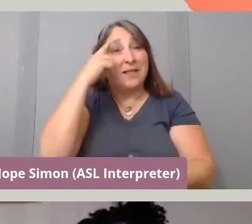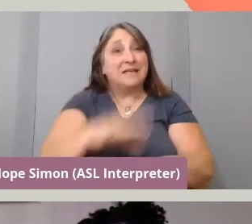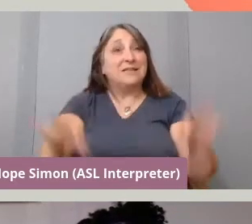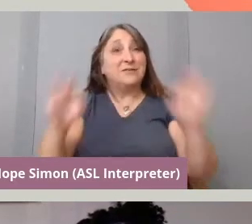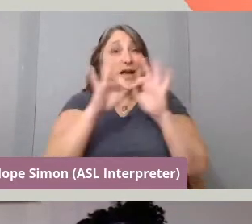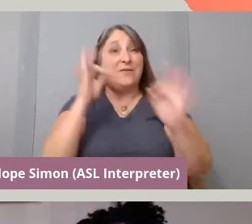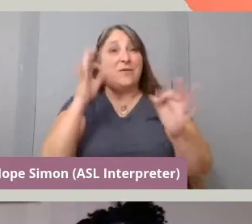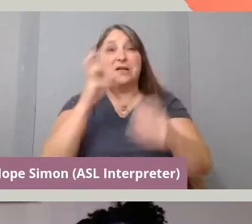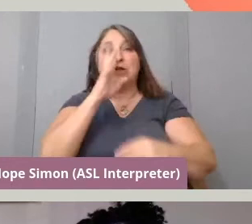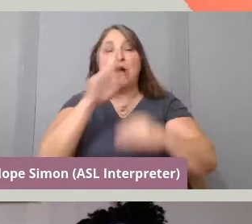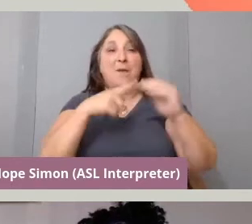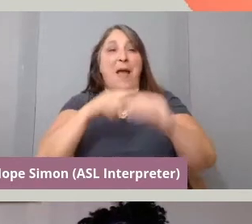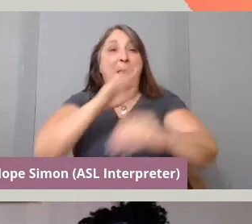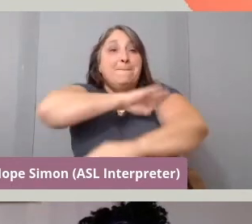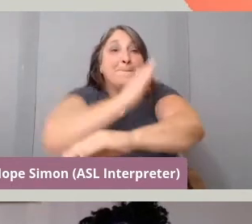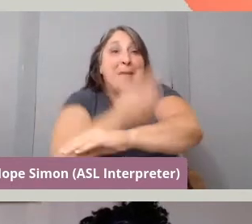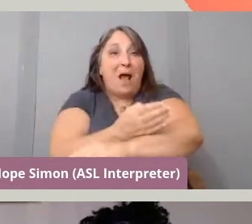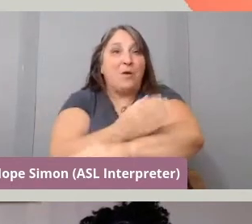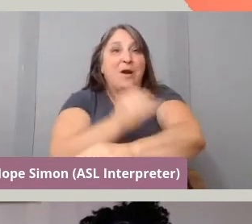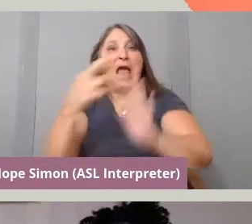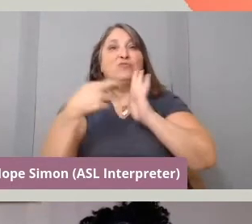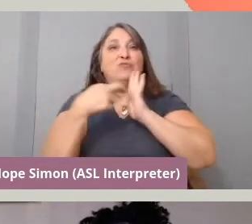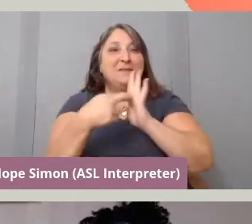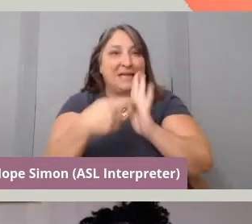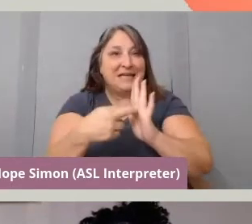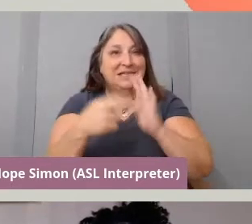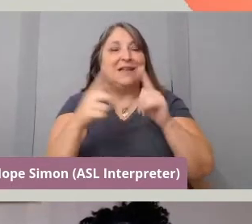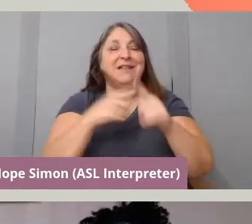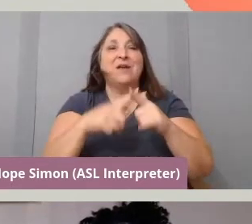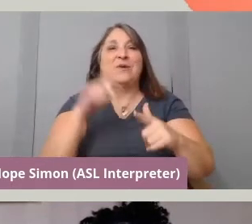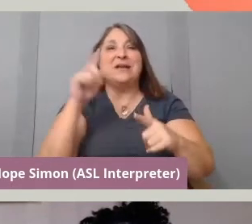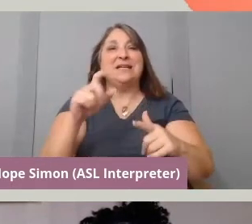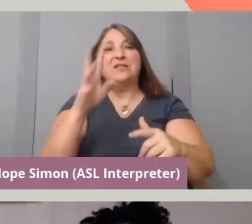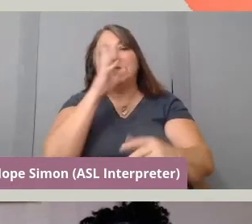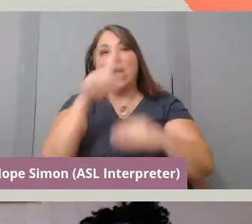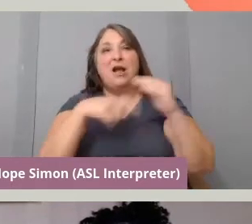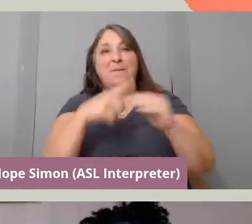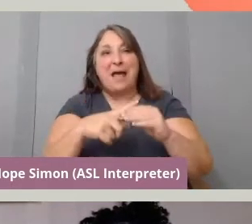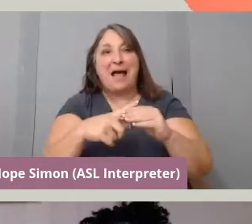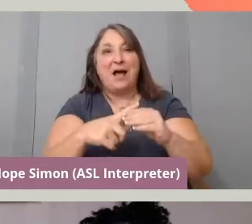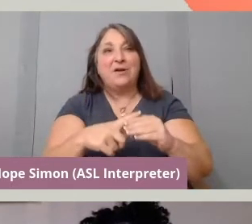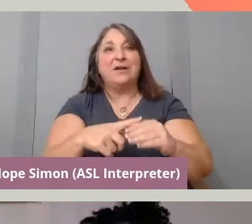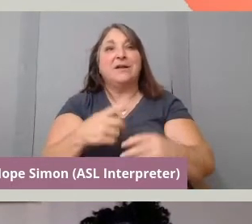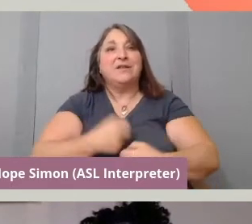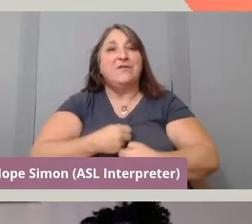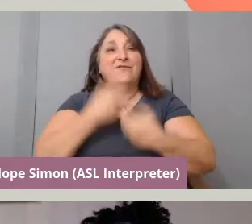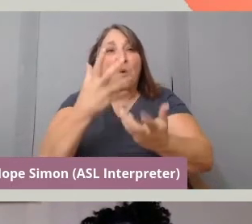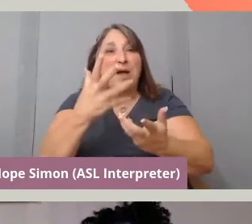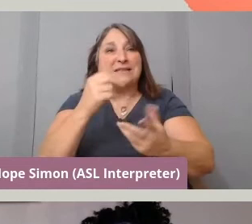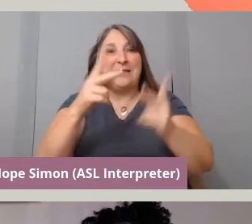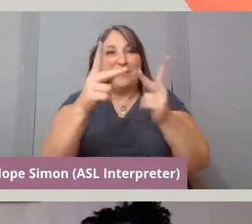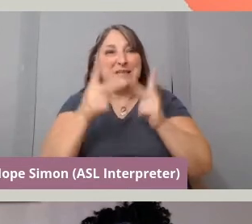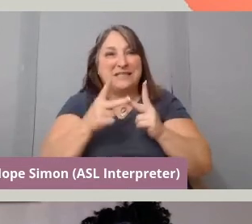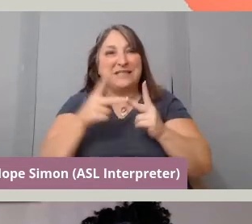I'm not gonna talk about representation, we have to talk about the voice and the position of the maker and how that maker can express their point of view